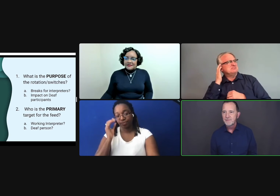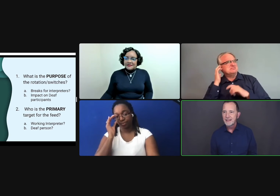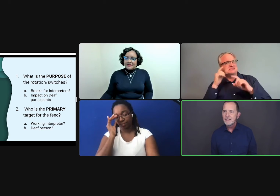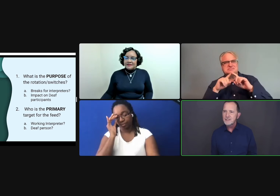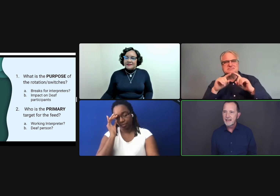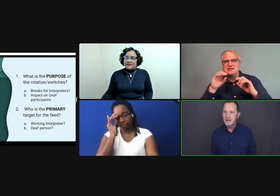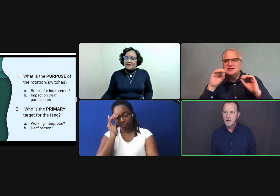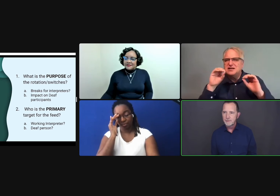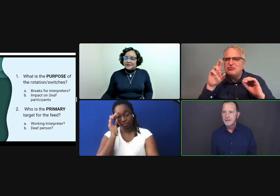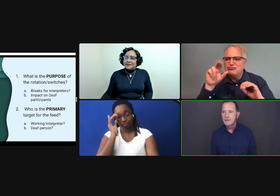And I understand that argument.